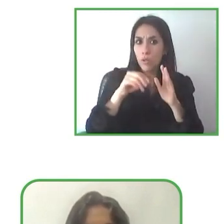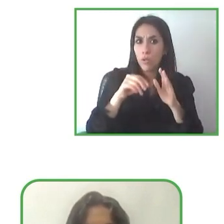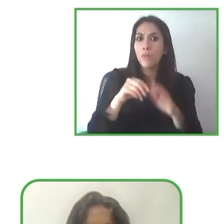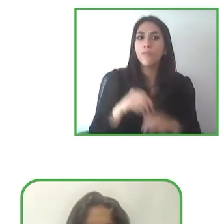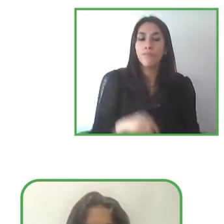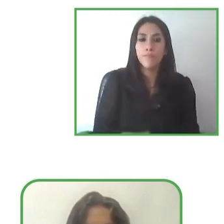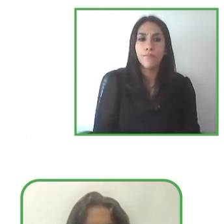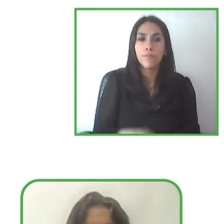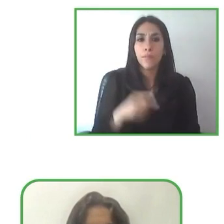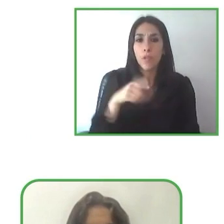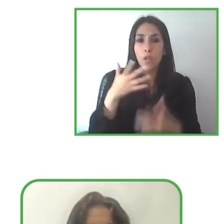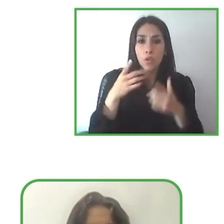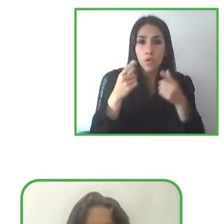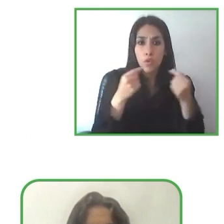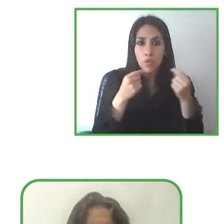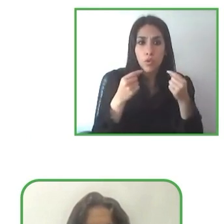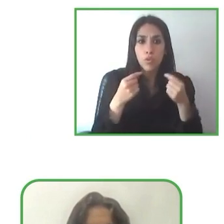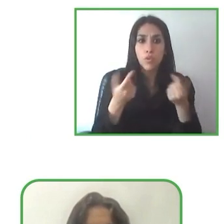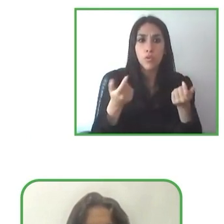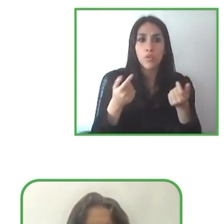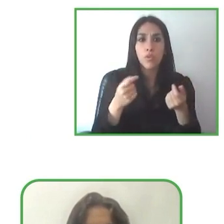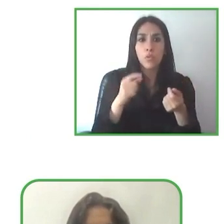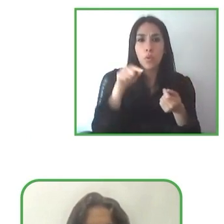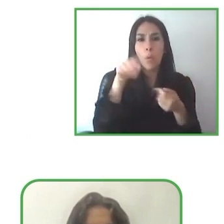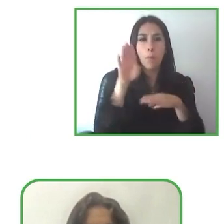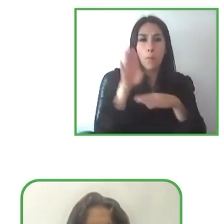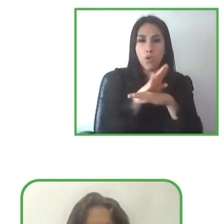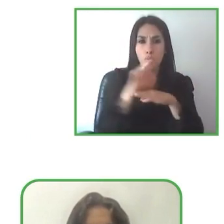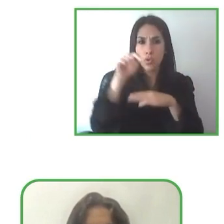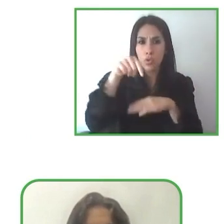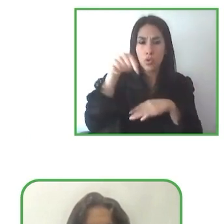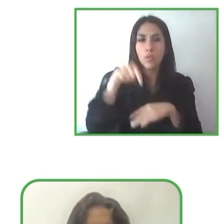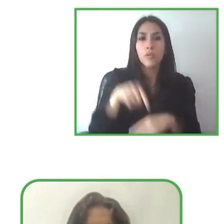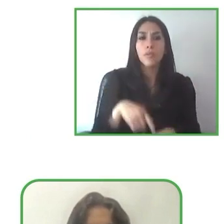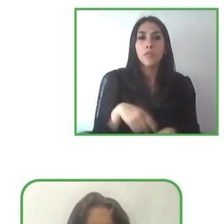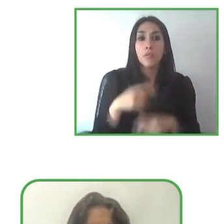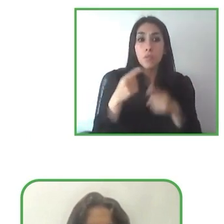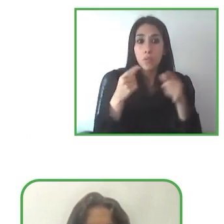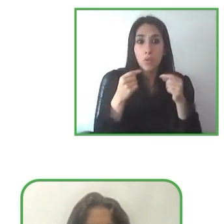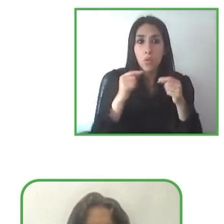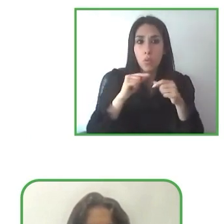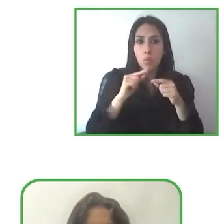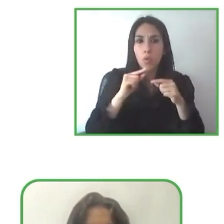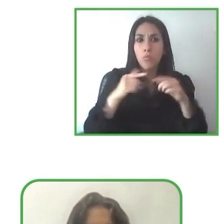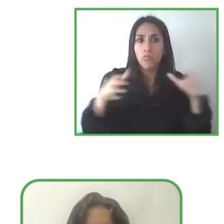Latin America. Maybe you can do it in an autonomous way or you can create this associations